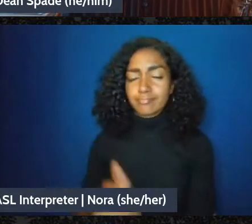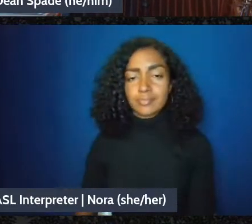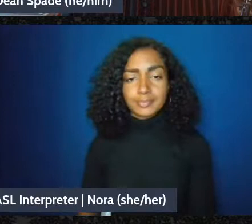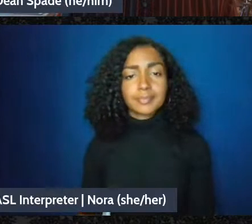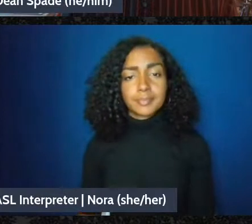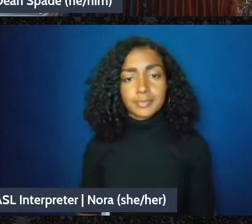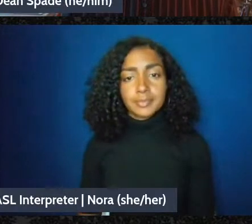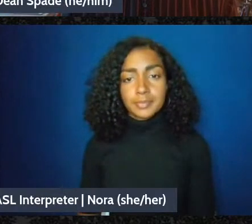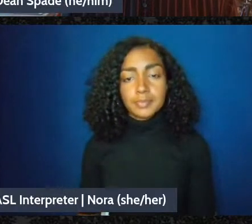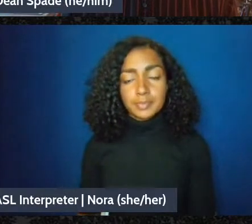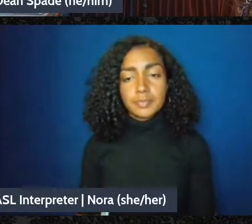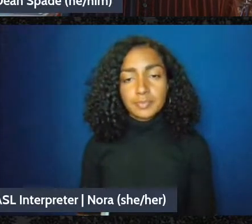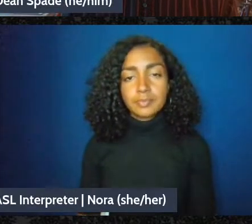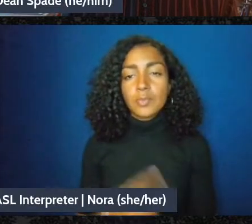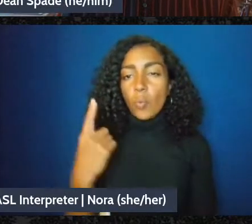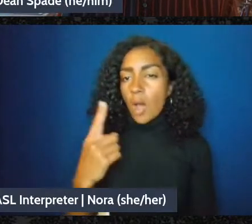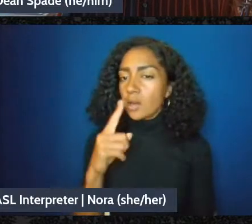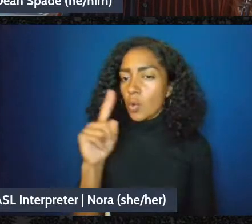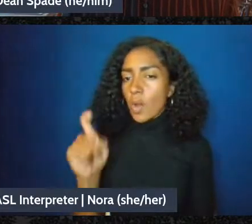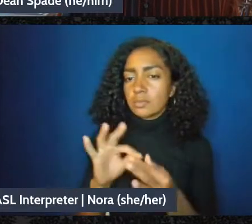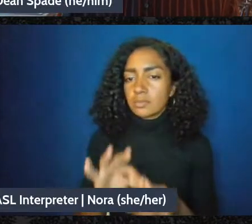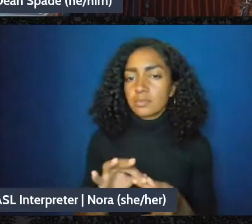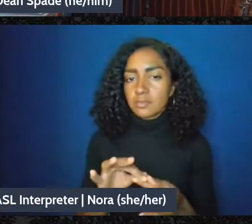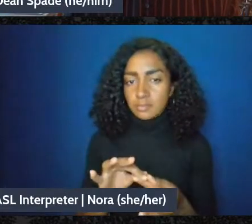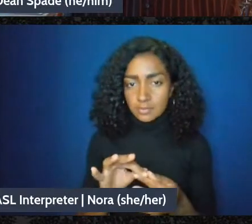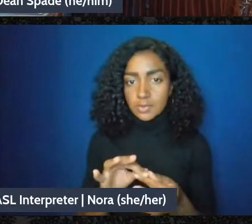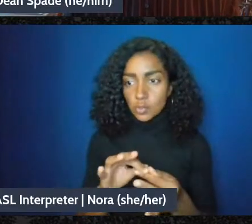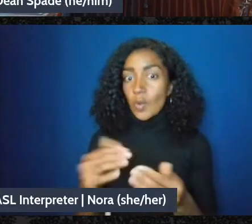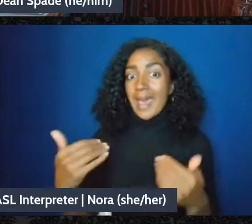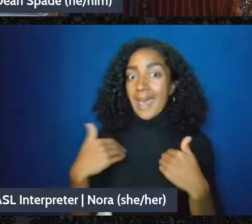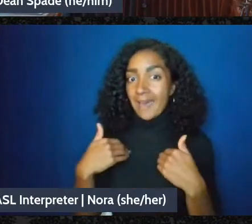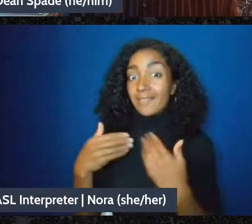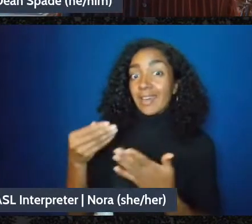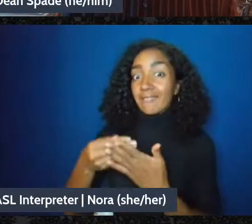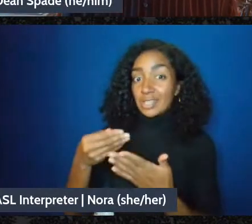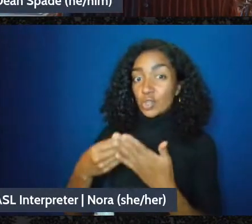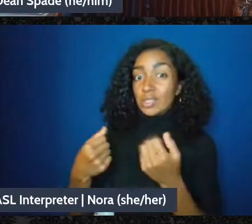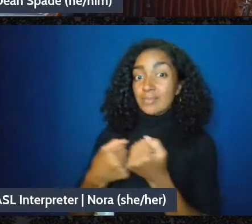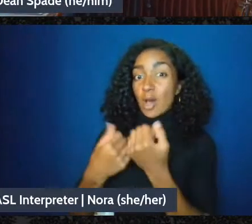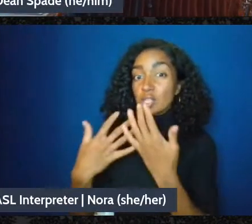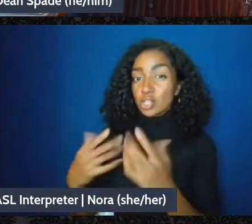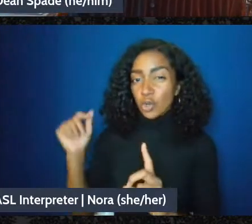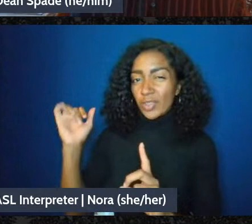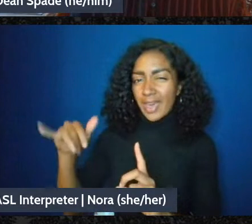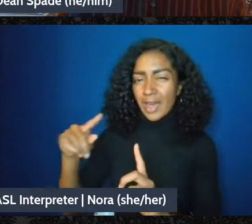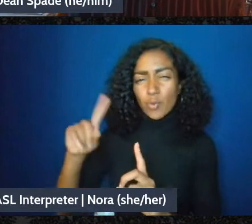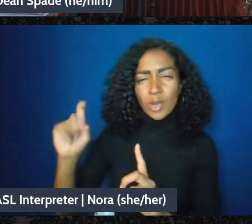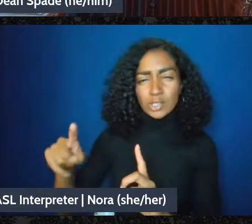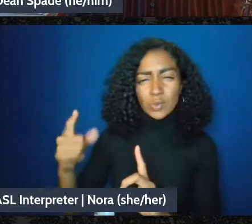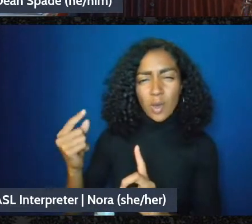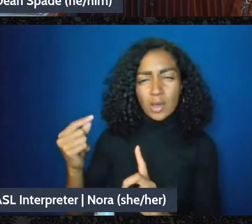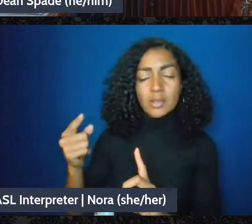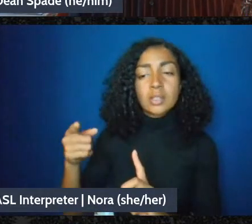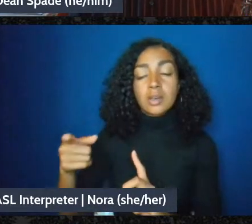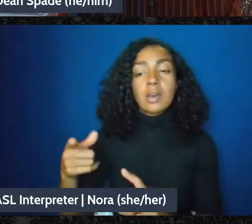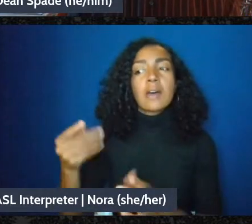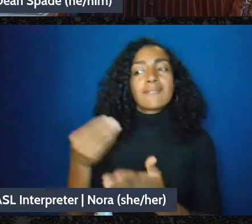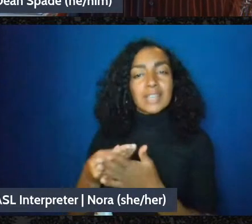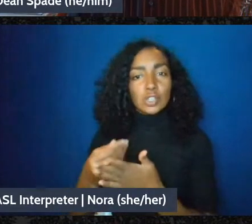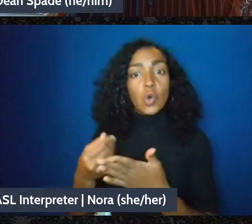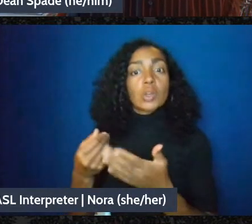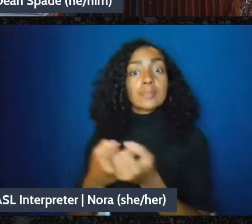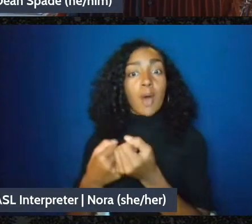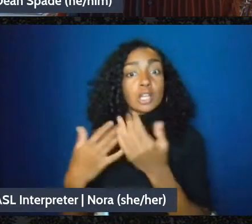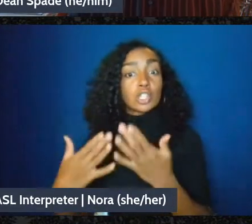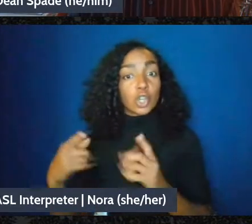there was one question about having a fiscal sponsor - a fiscal sponsor issuing you a 1099.